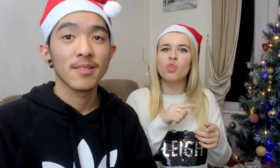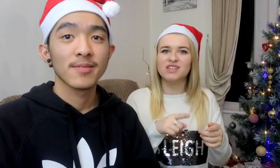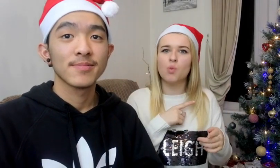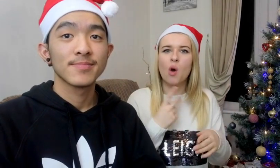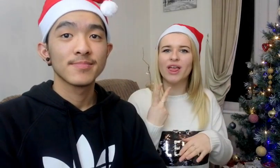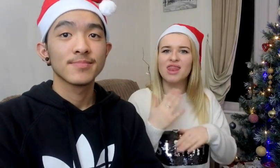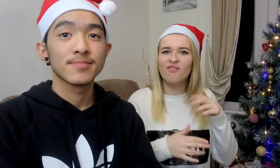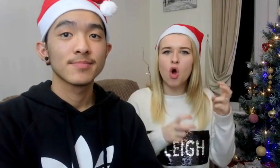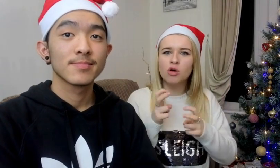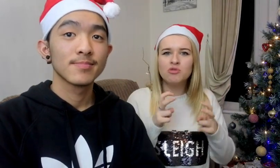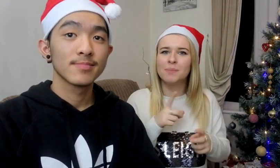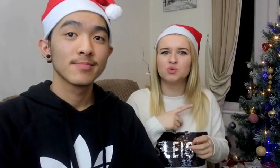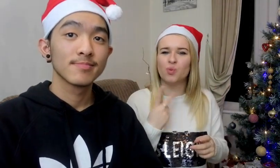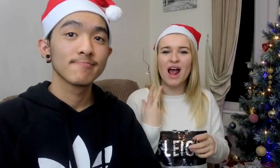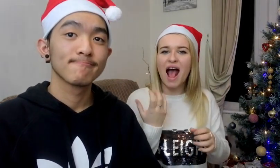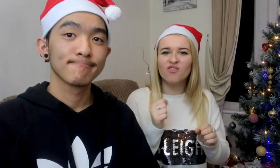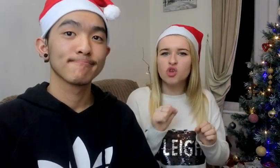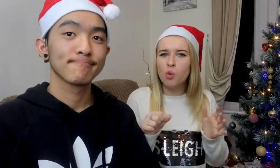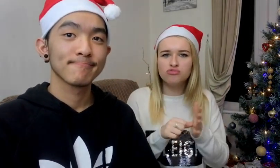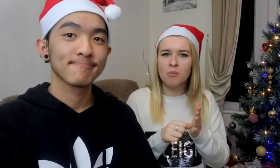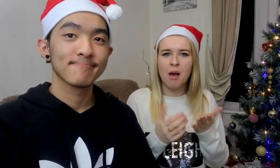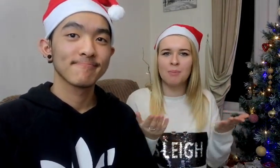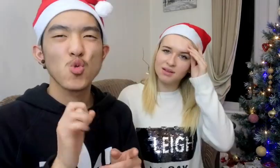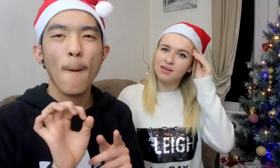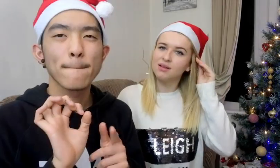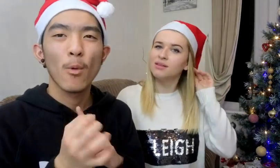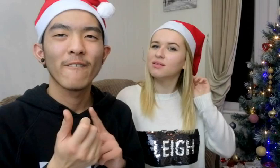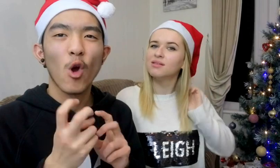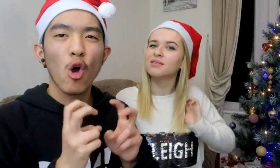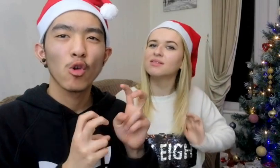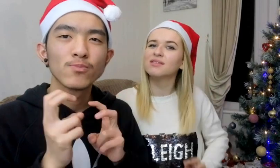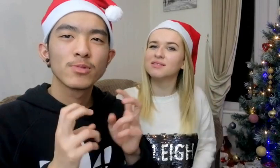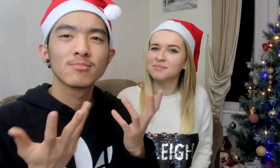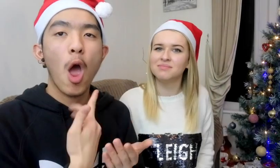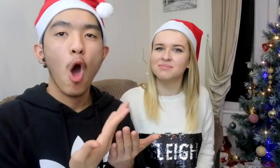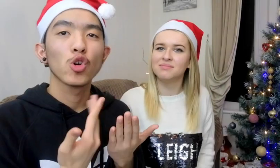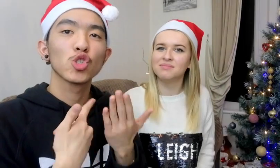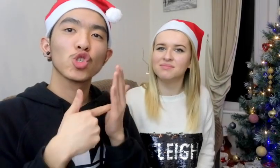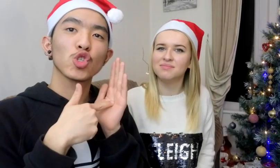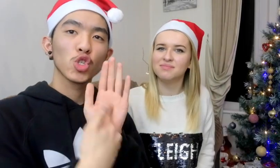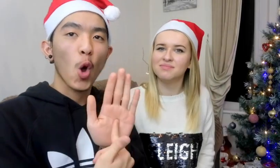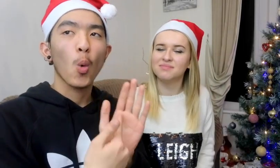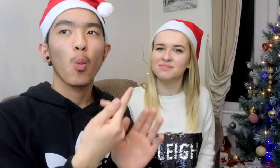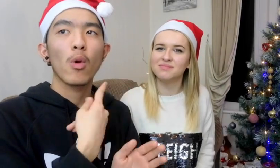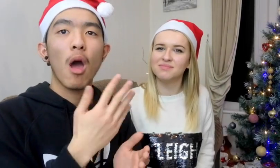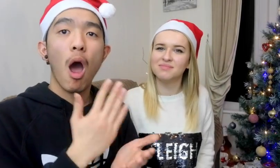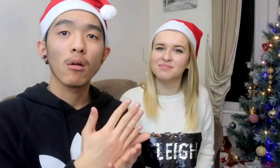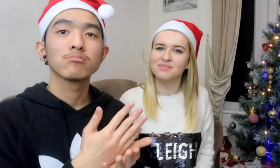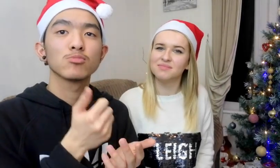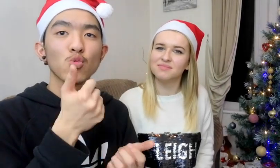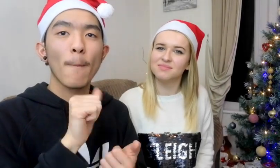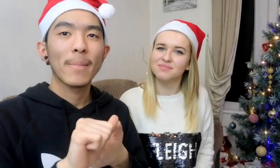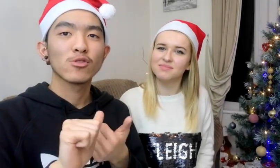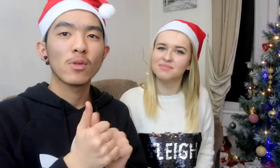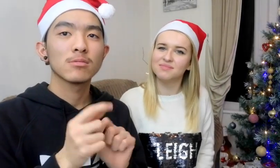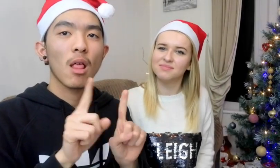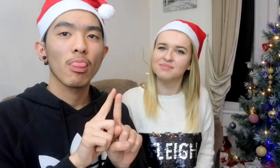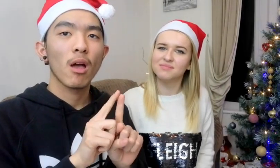That's why we never had an argument There is no point for arguments We are showing that we are good best friends